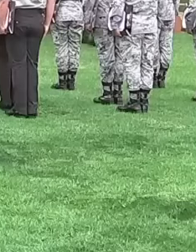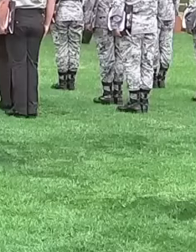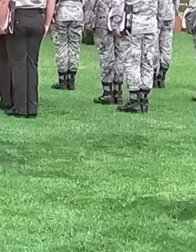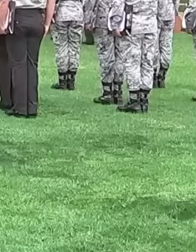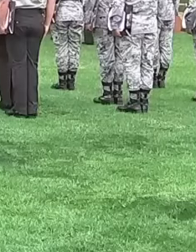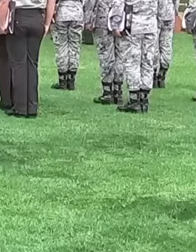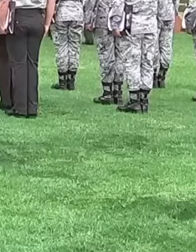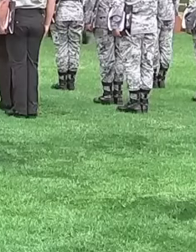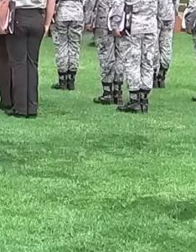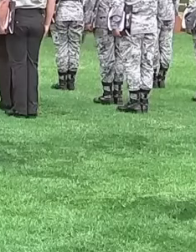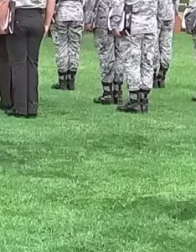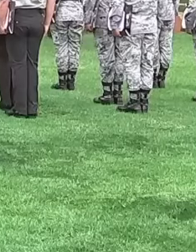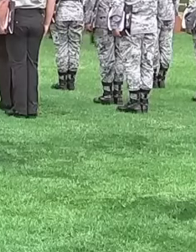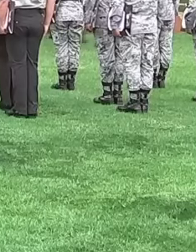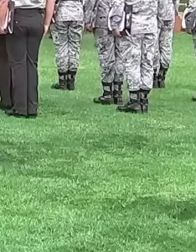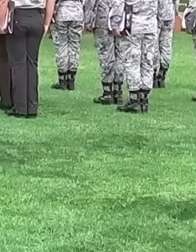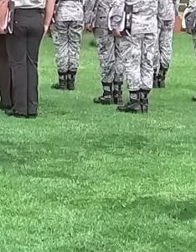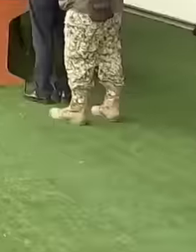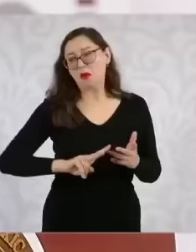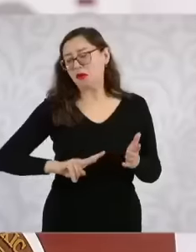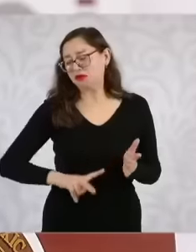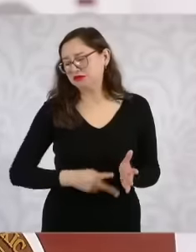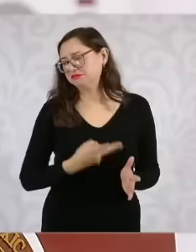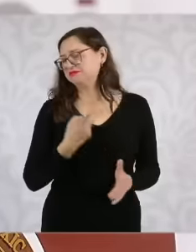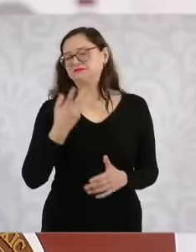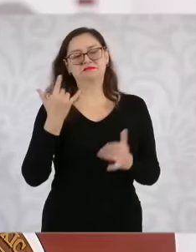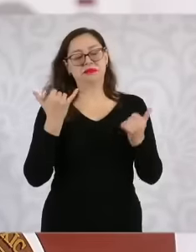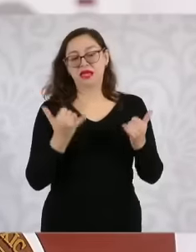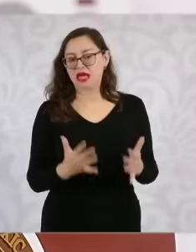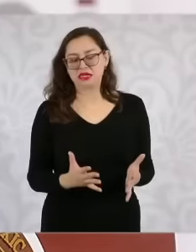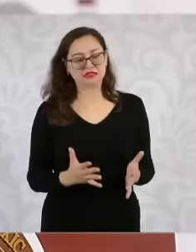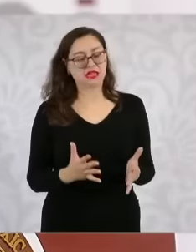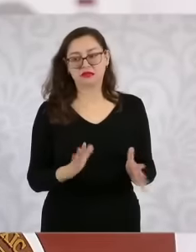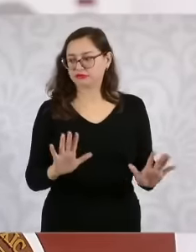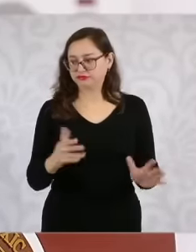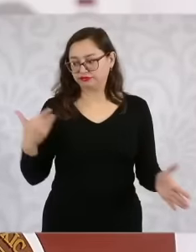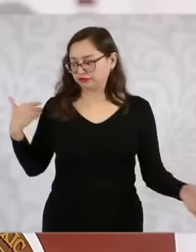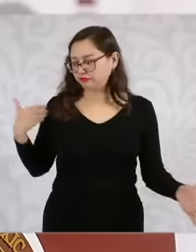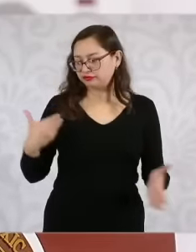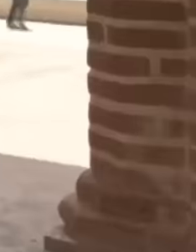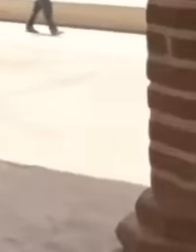start from scratch